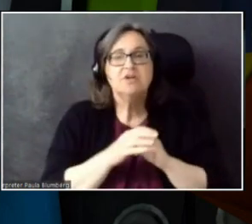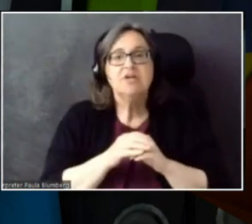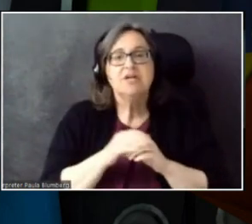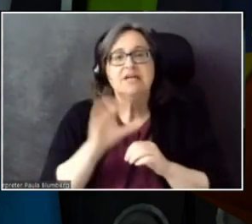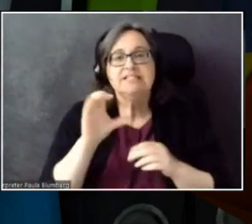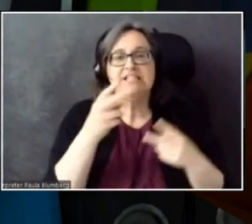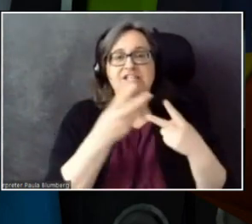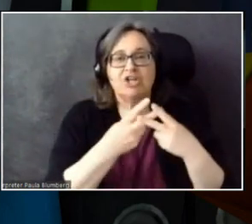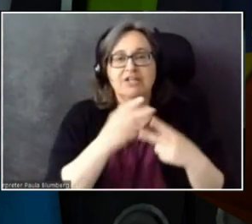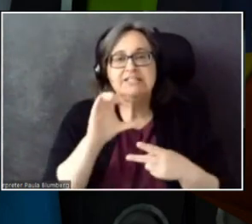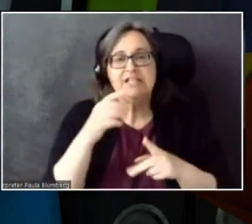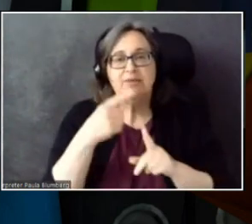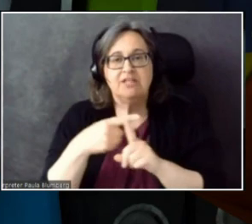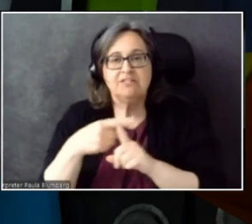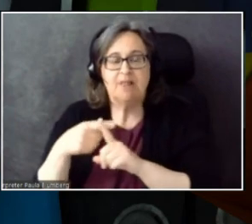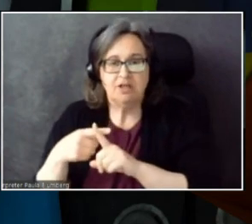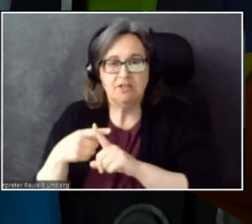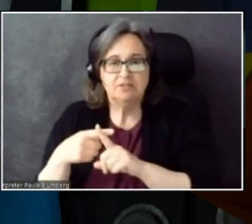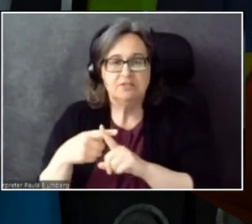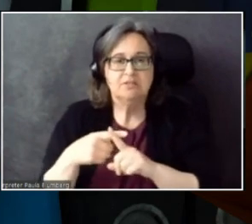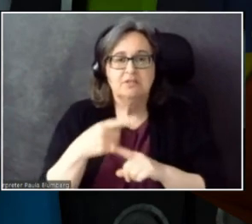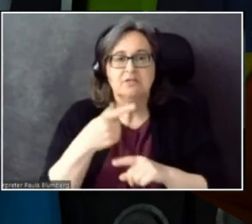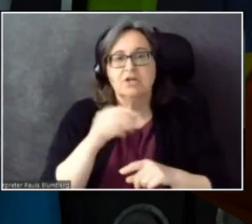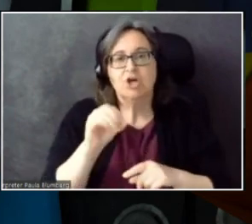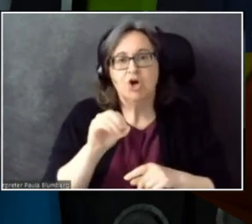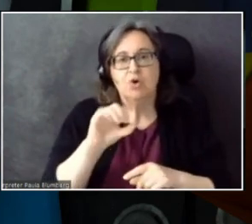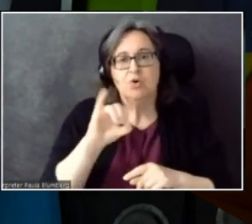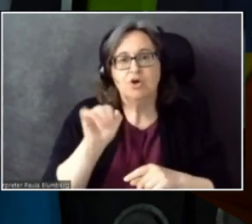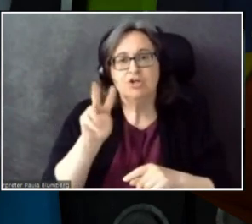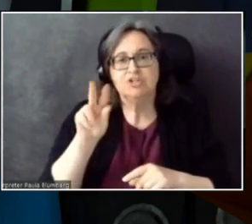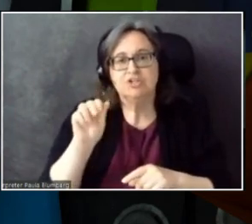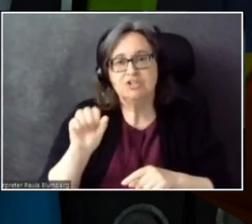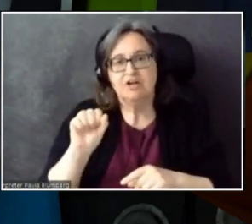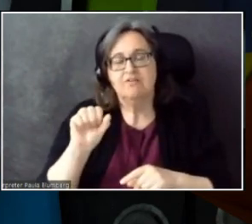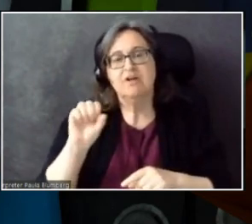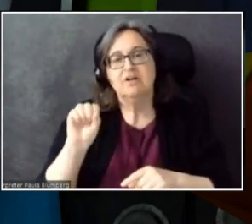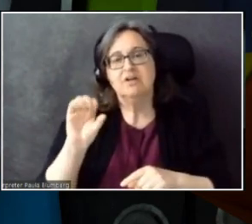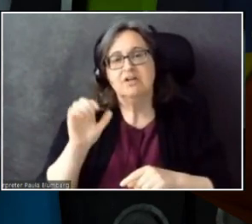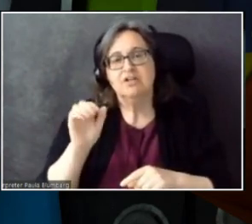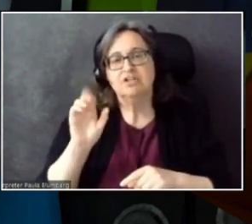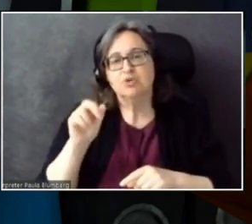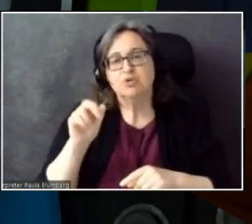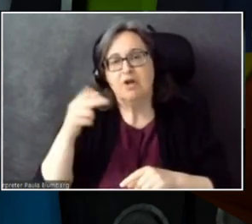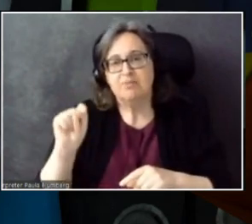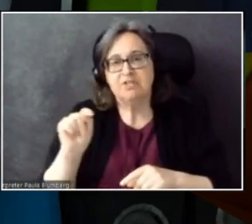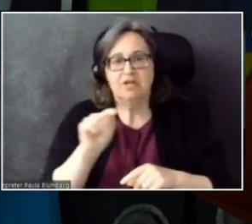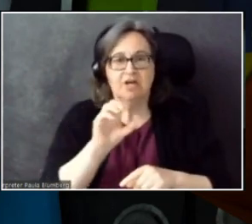C#, C++, Go, JavaScript, Objective-C, Swift, and Python.